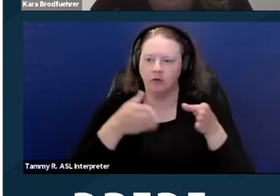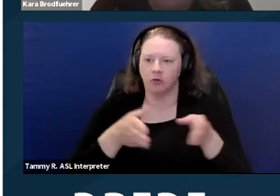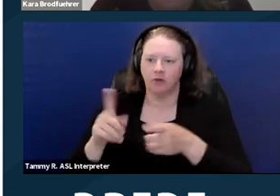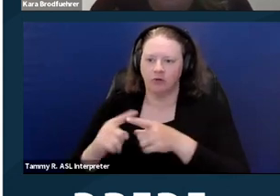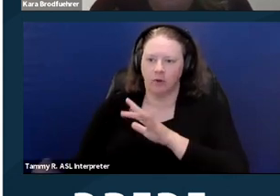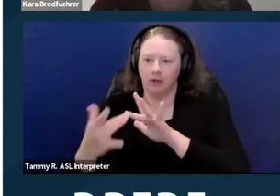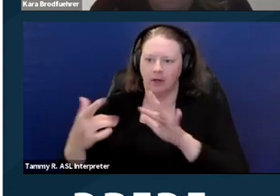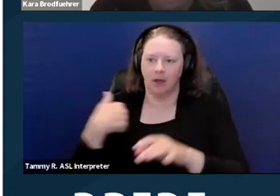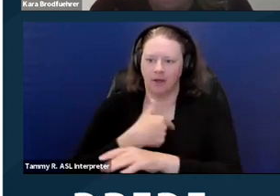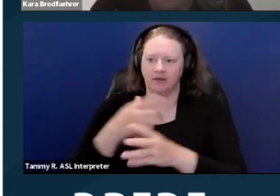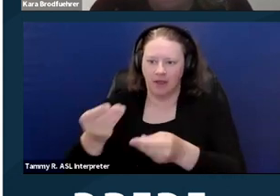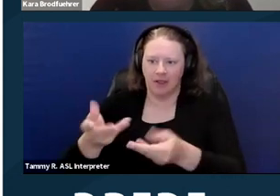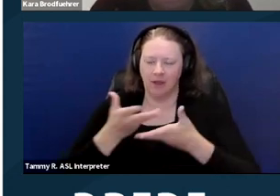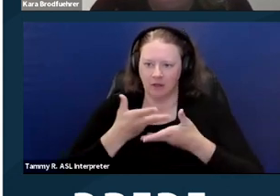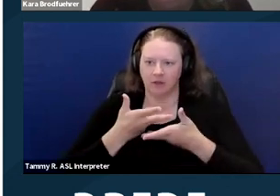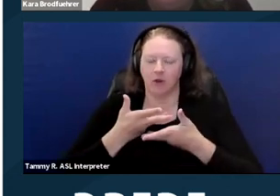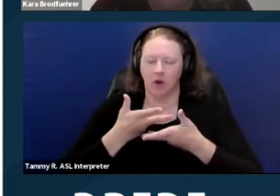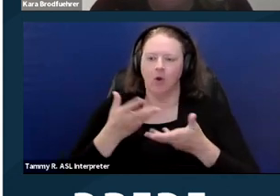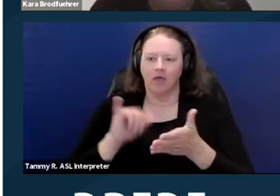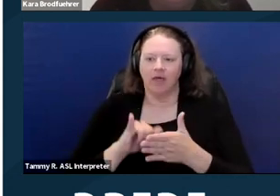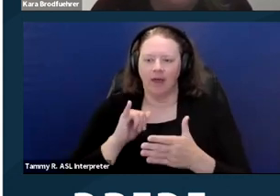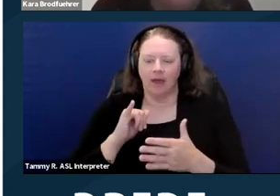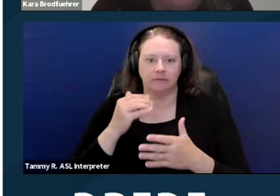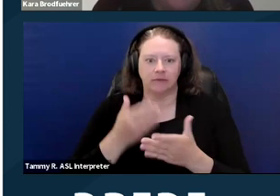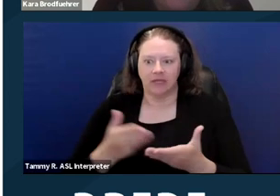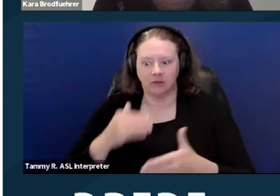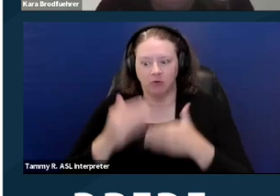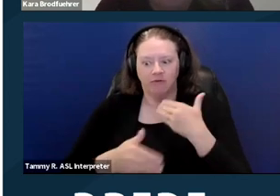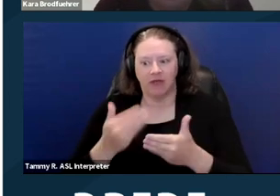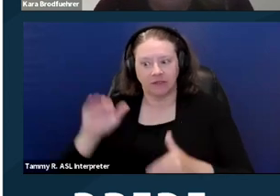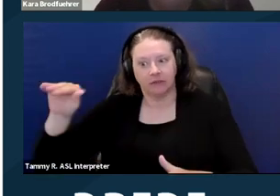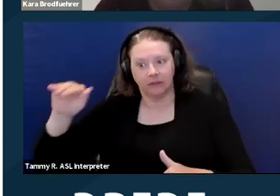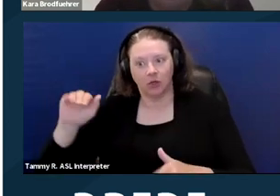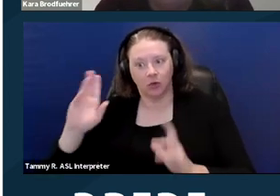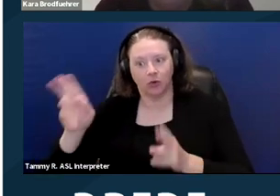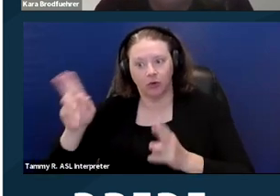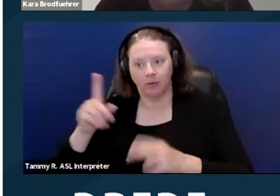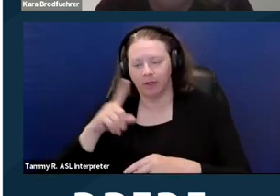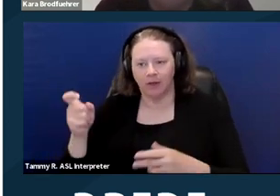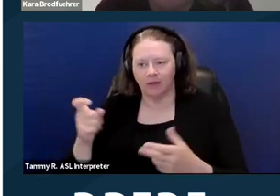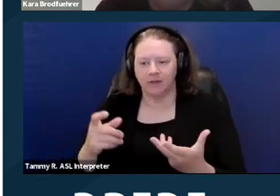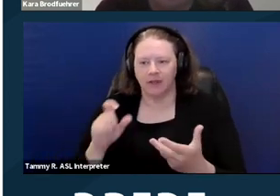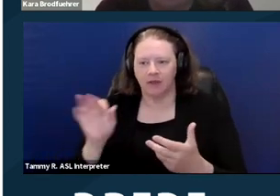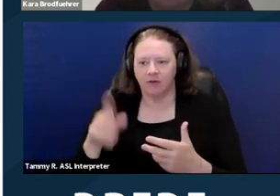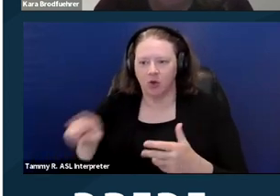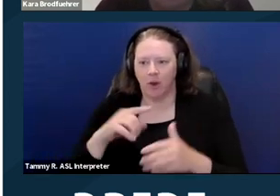and let us know that. You know, things are moving fast. You can get in touch with the investigator. If you have an advocate or an attorney